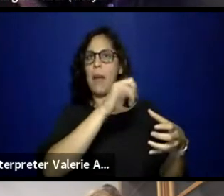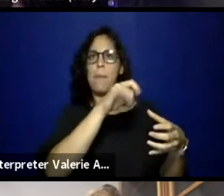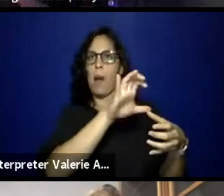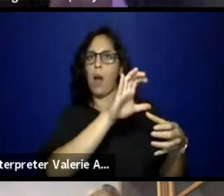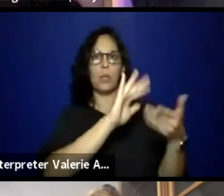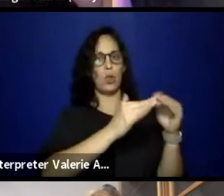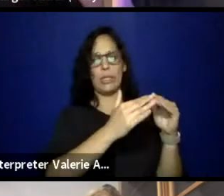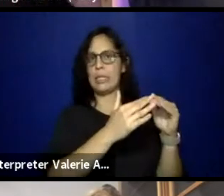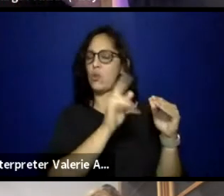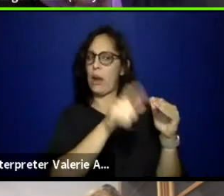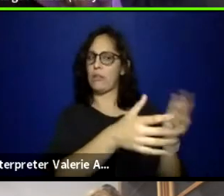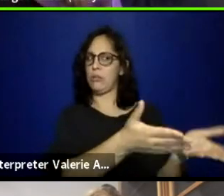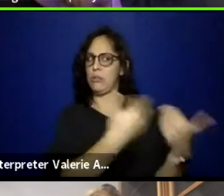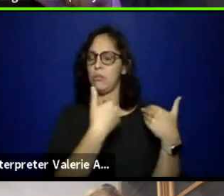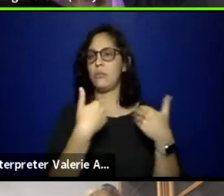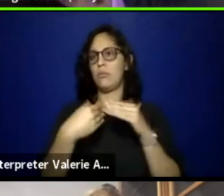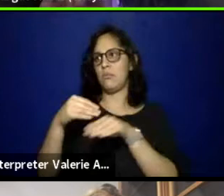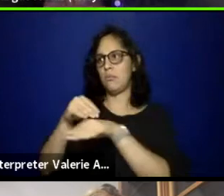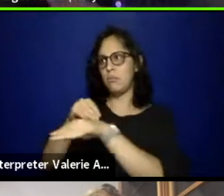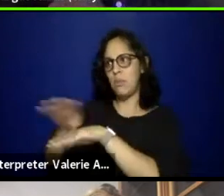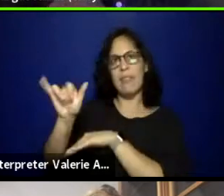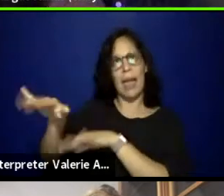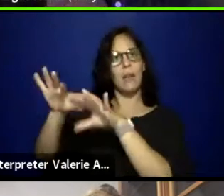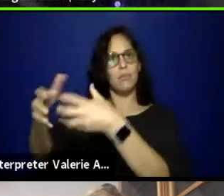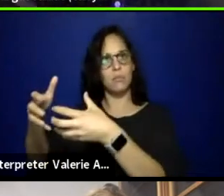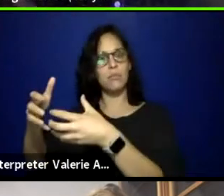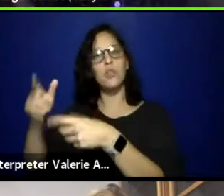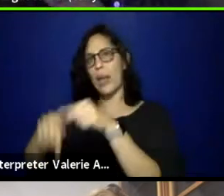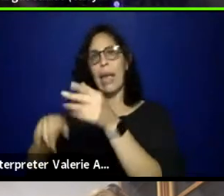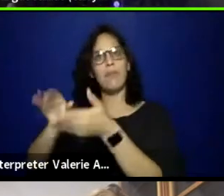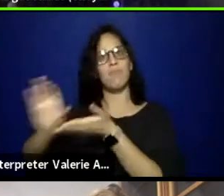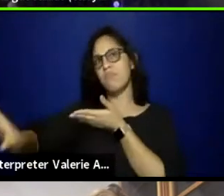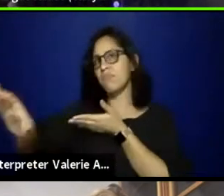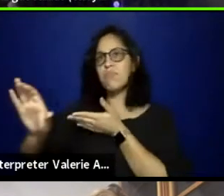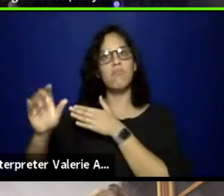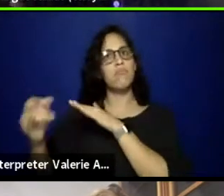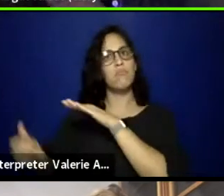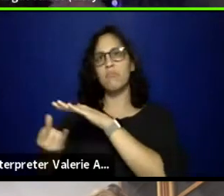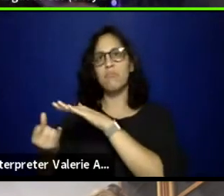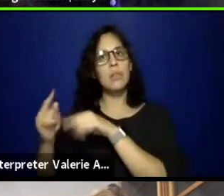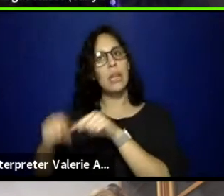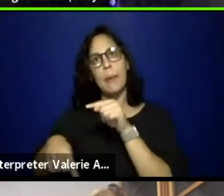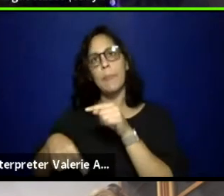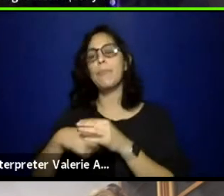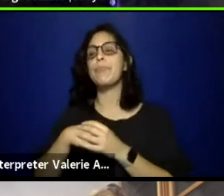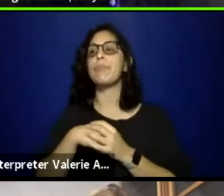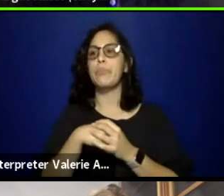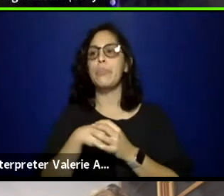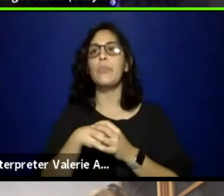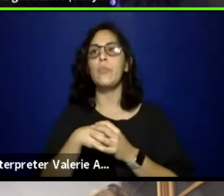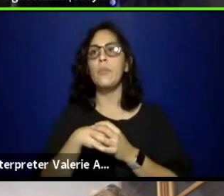Just because you sparked something, what is that organization doing to uphold that